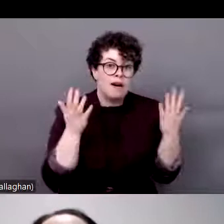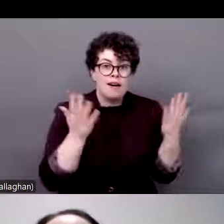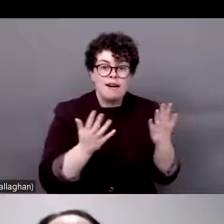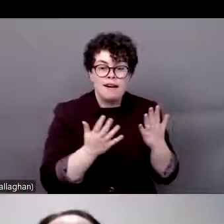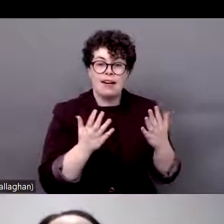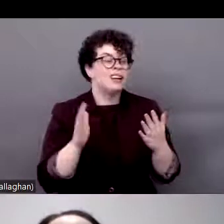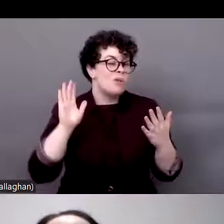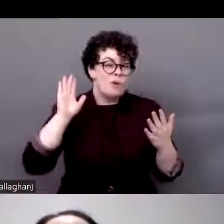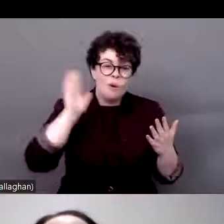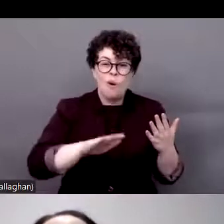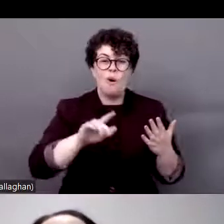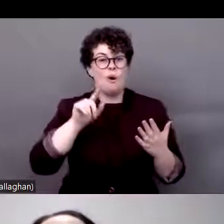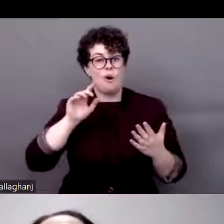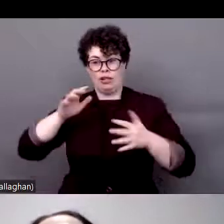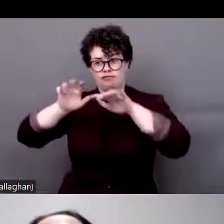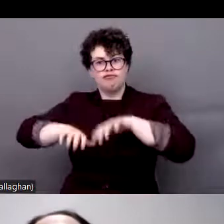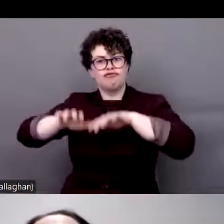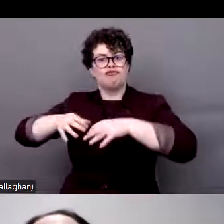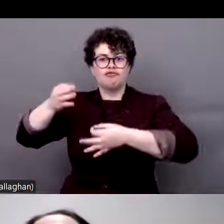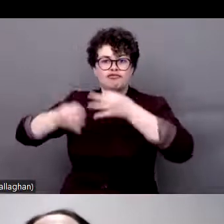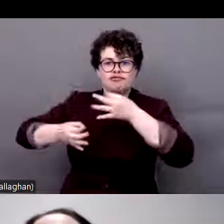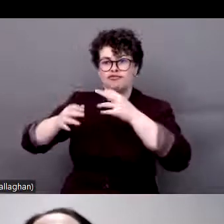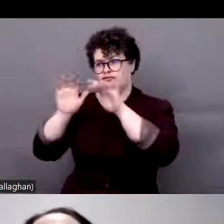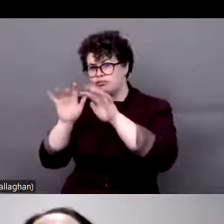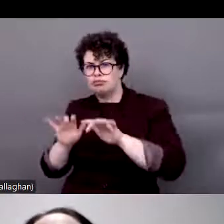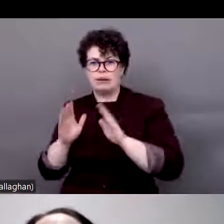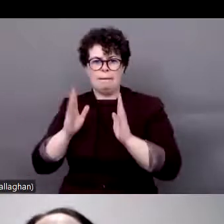and decision-making and remove barriers to access